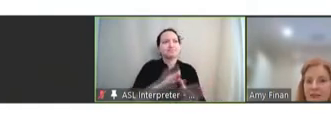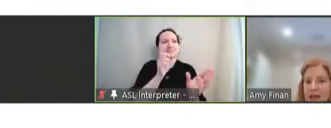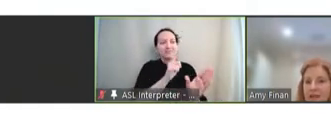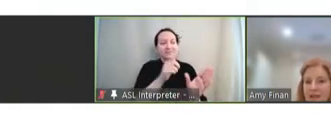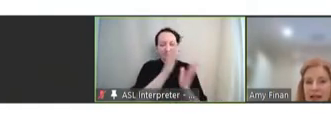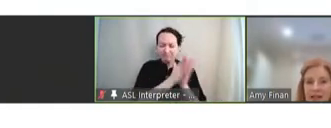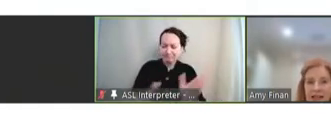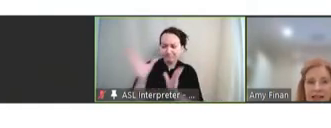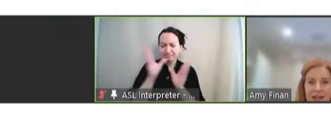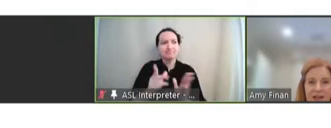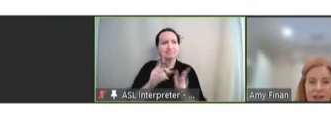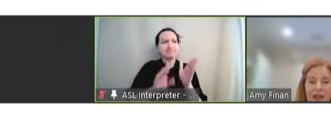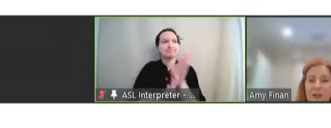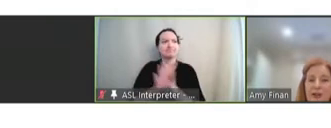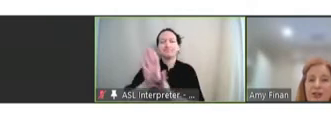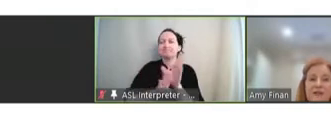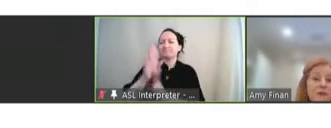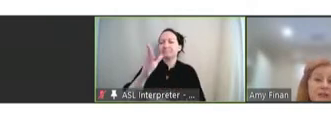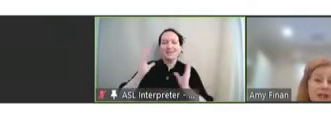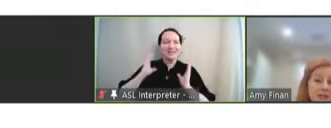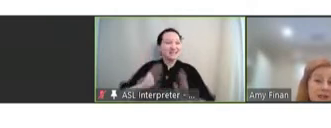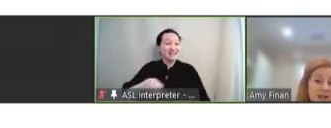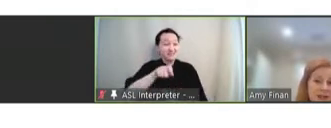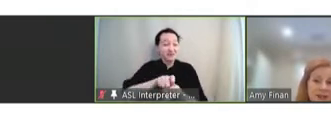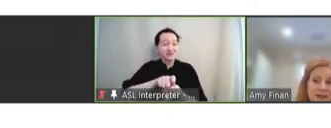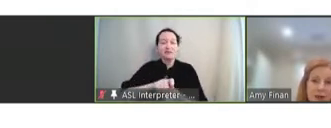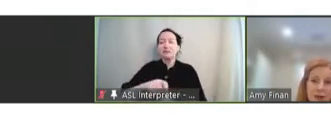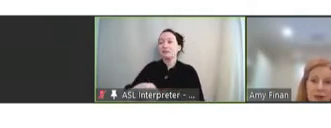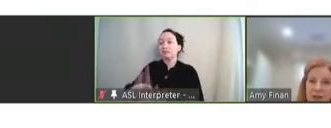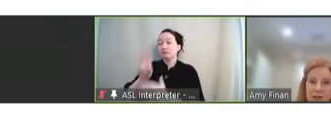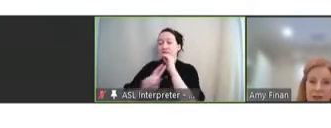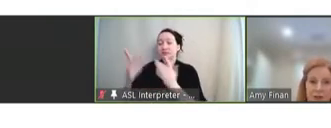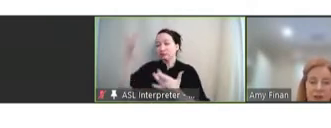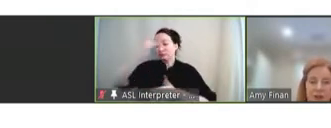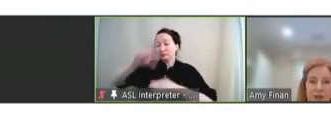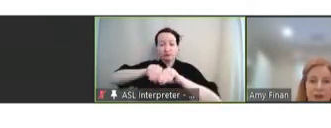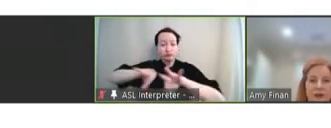advance vaccine candidates especially for endemic diseases in low and middle-income countries.